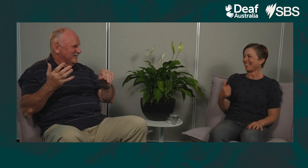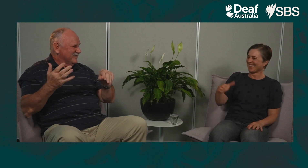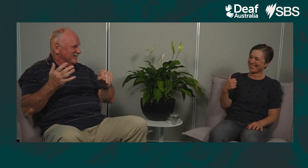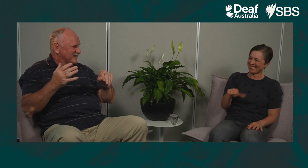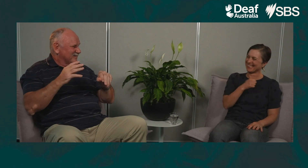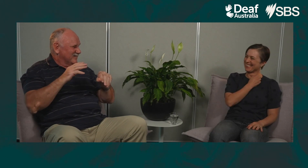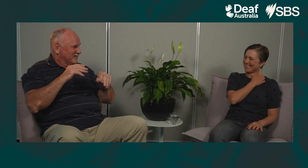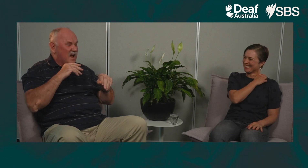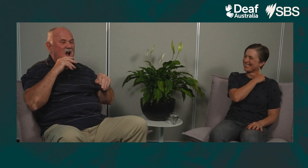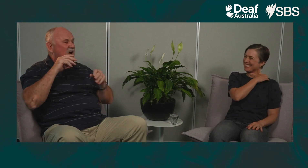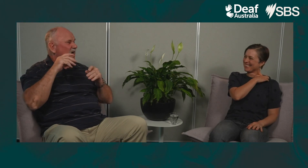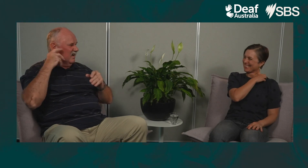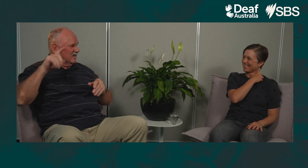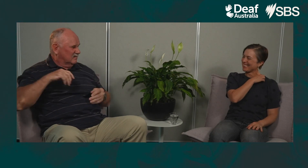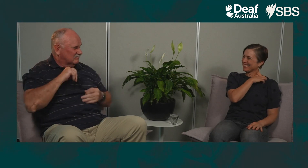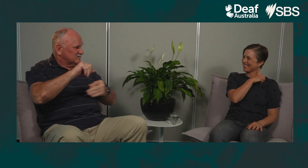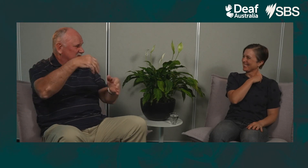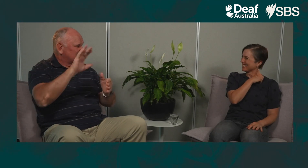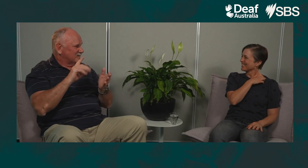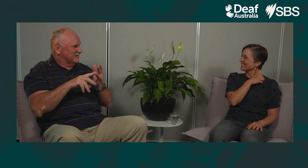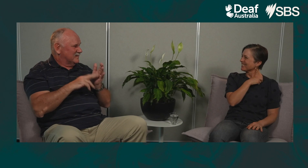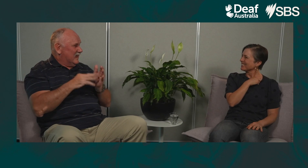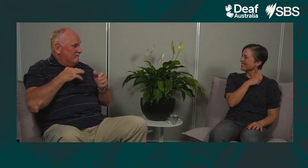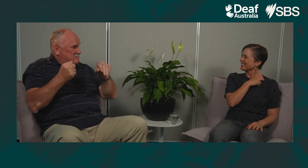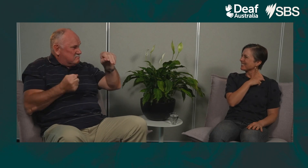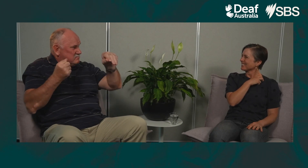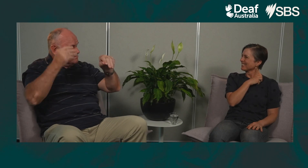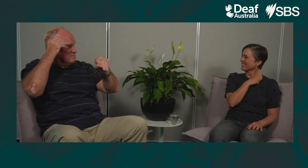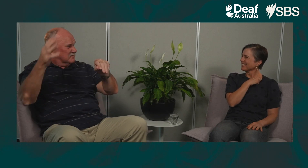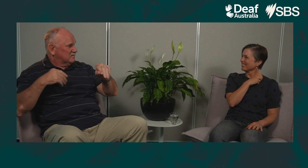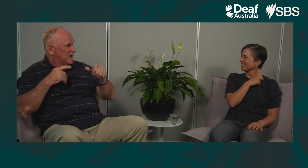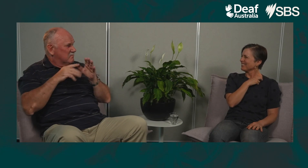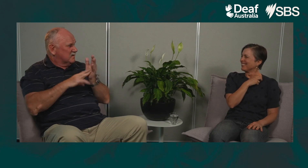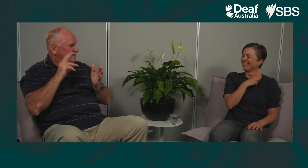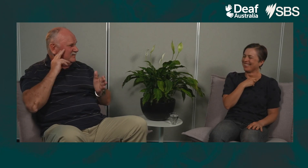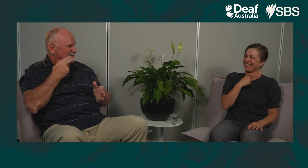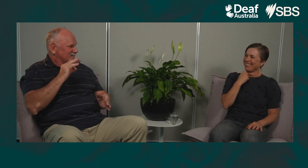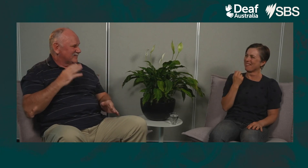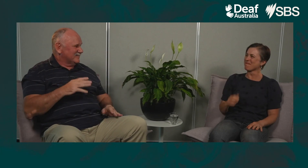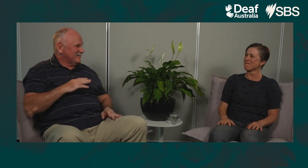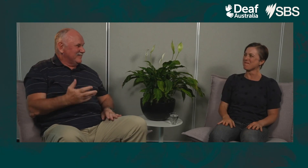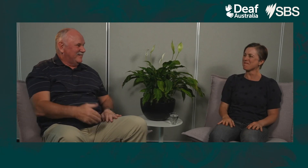'I'm Deaf'. What's the point of that? It doesn't make a difference if you're Deaf and let alone needing to notify people.